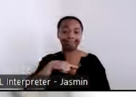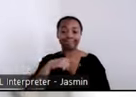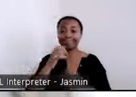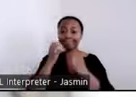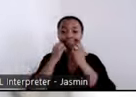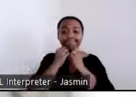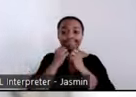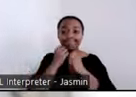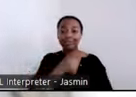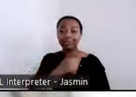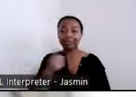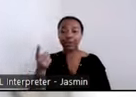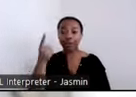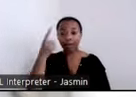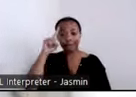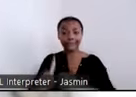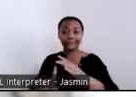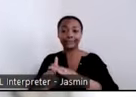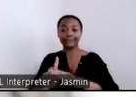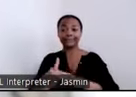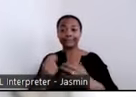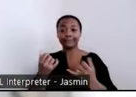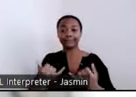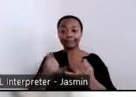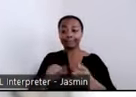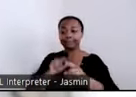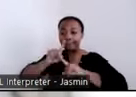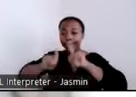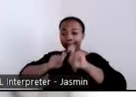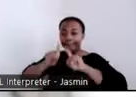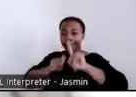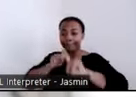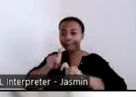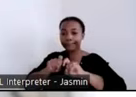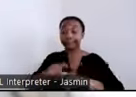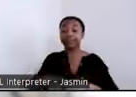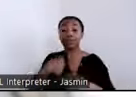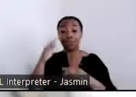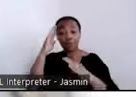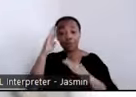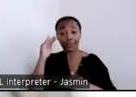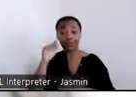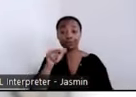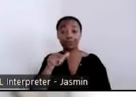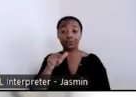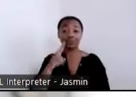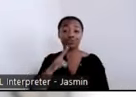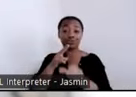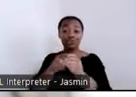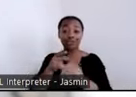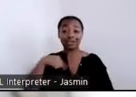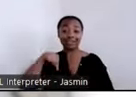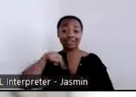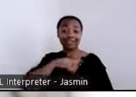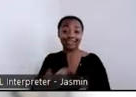really critical questions and getting involved. We hope you join us again on future webinars. Thank you, and have a great afternoon.